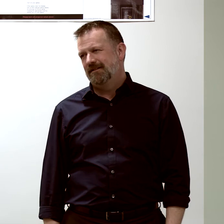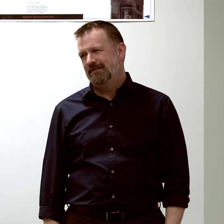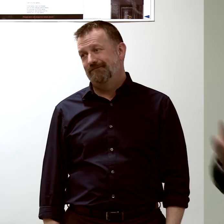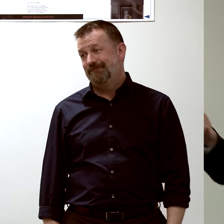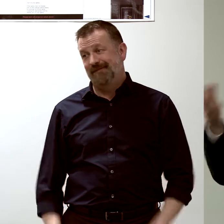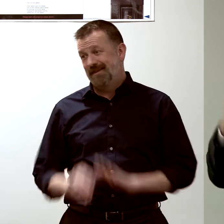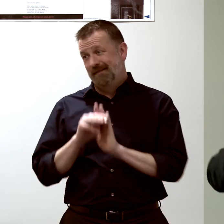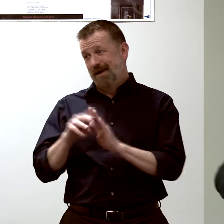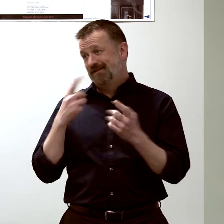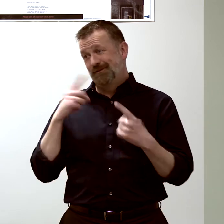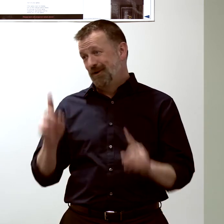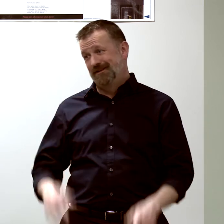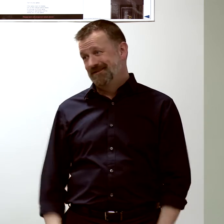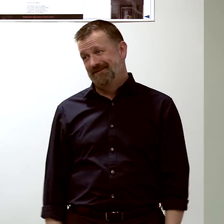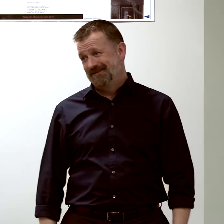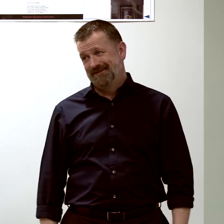Your model doesn't work.